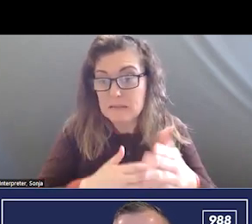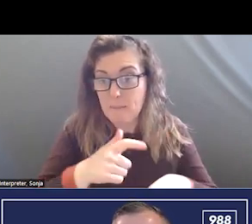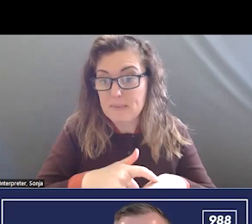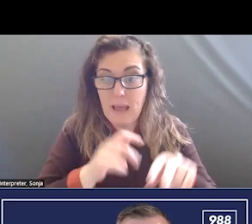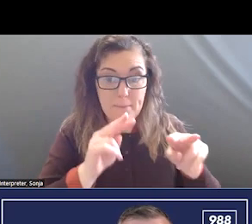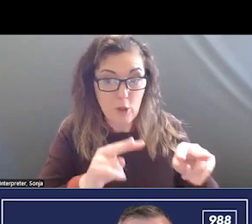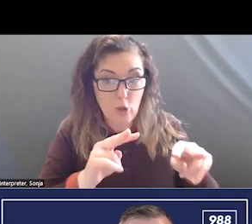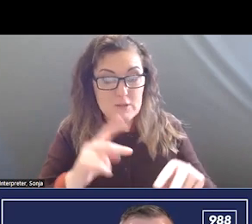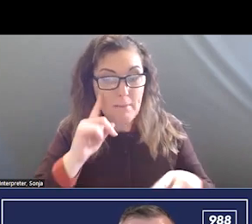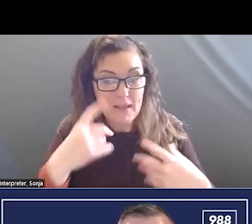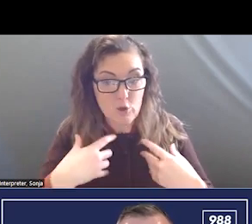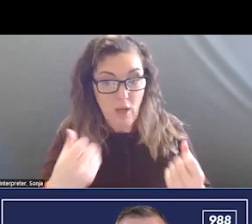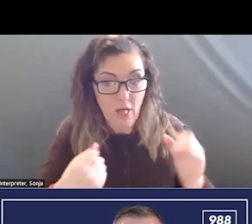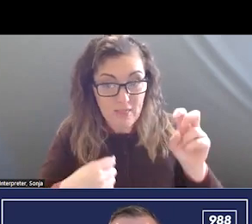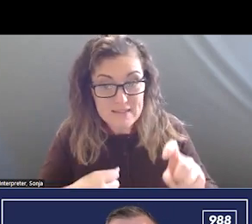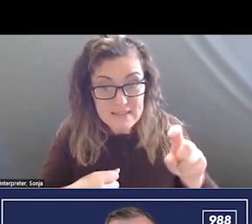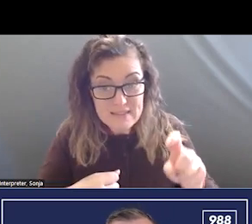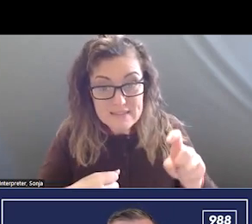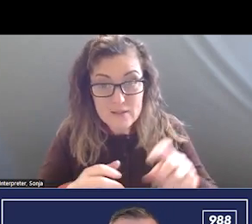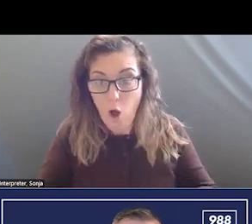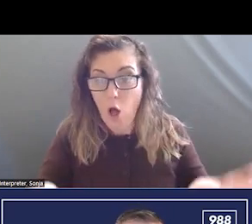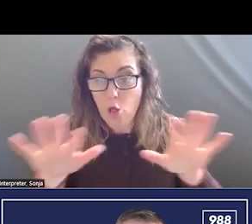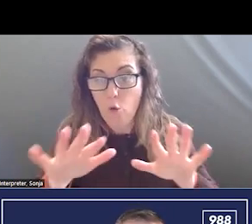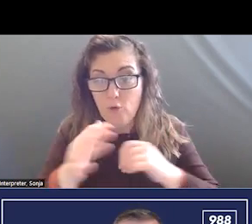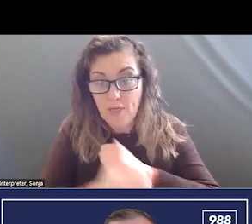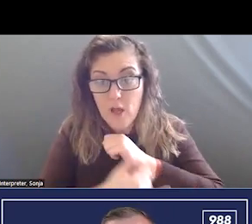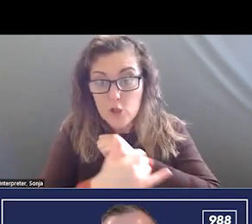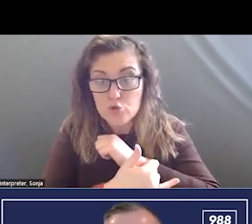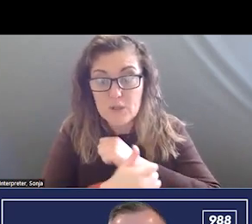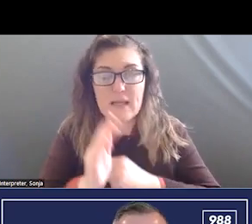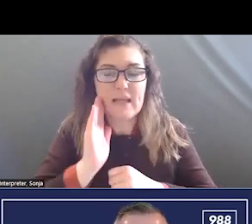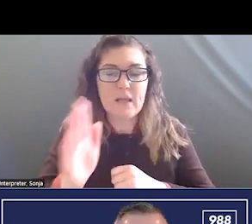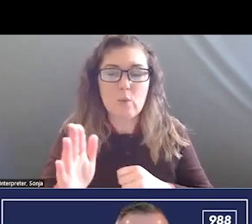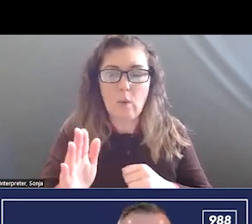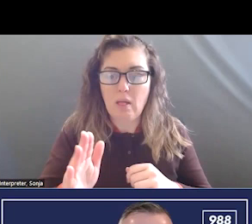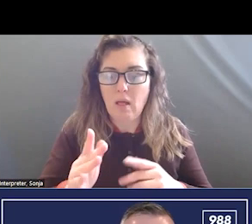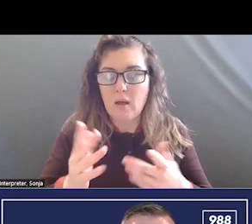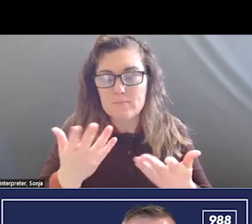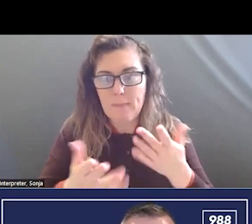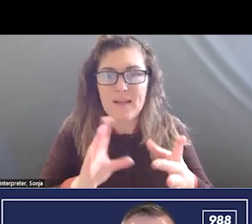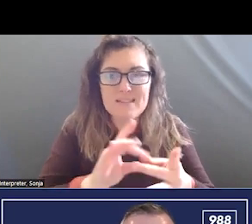ACROSS THE COUNTRY. WE WILL ATTACH THE FACT SHEET FROM